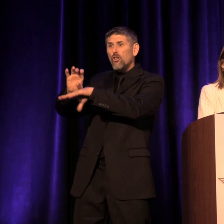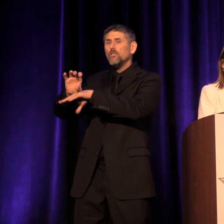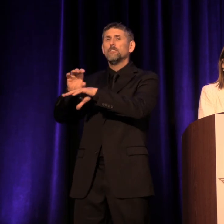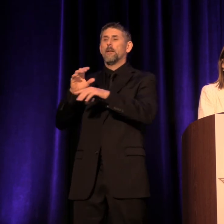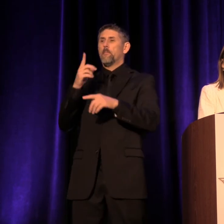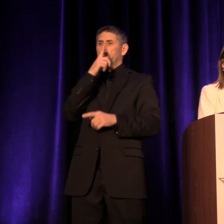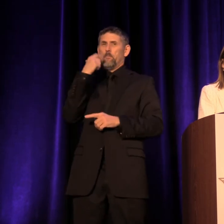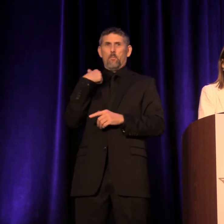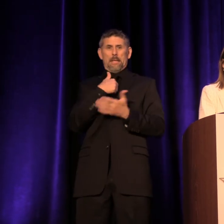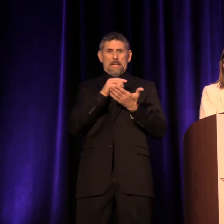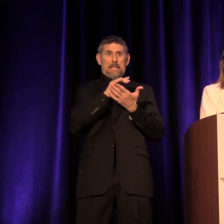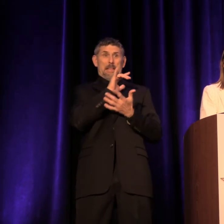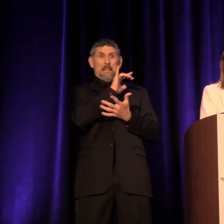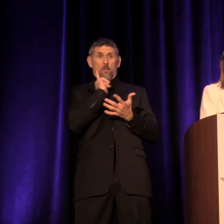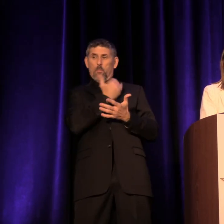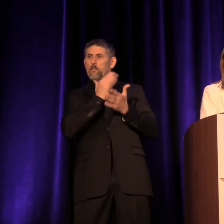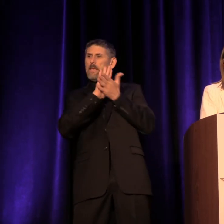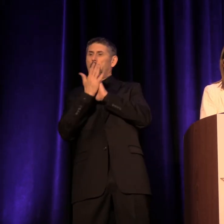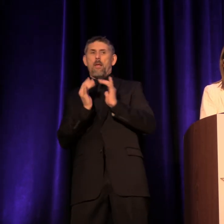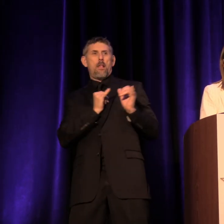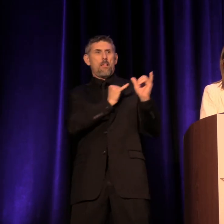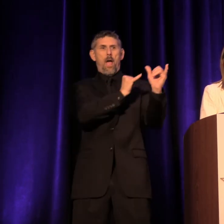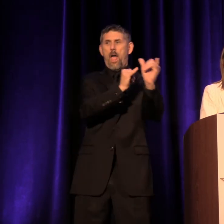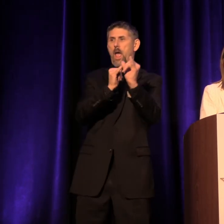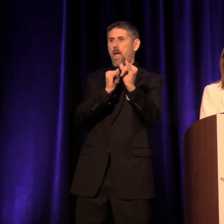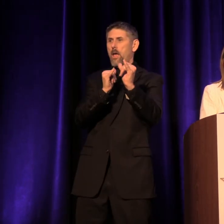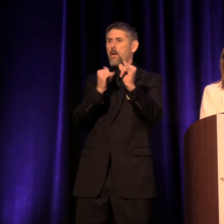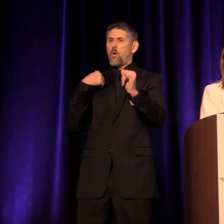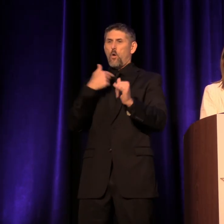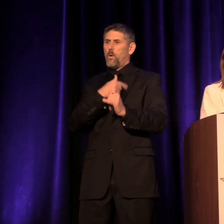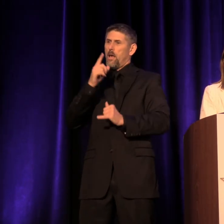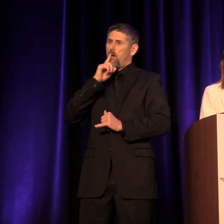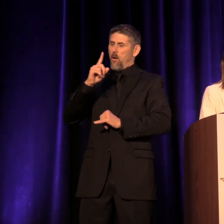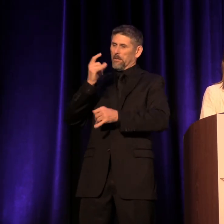and became, like them, an instrument of civilization."